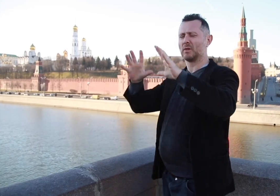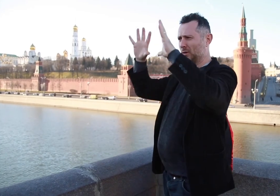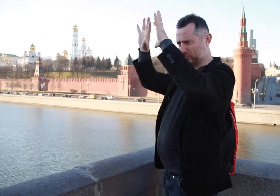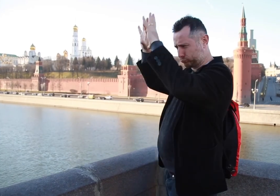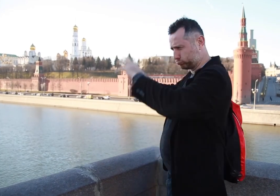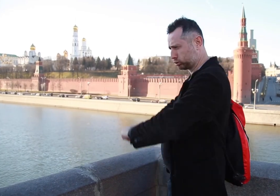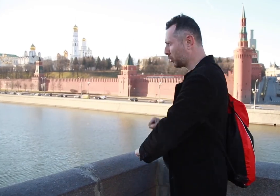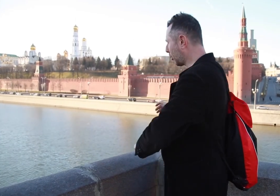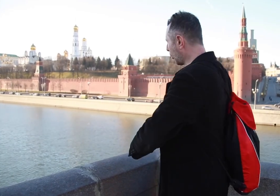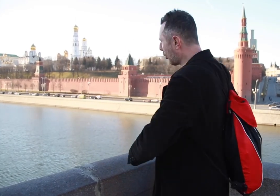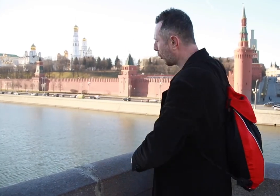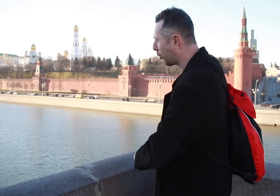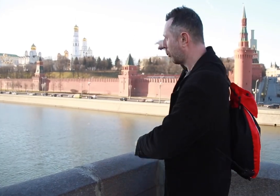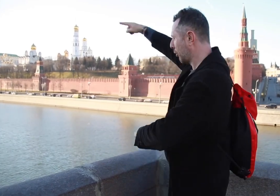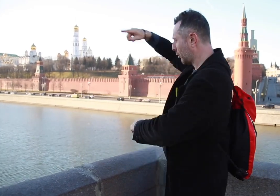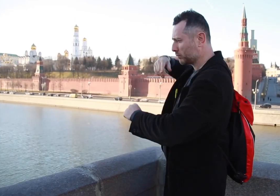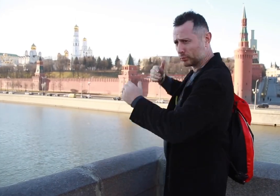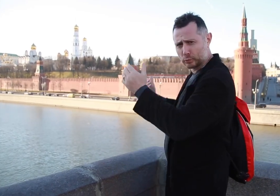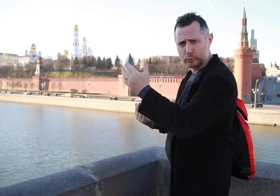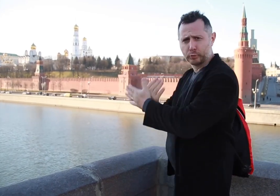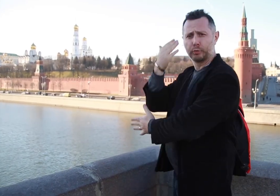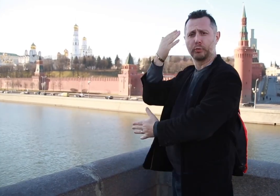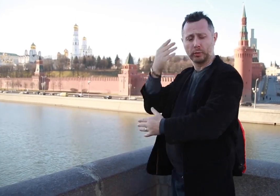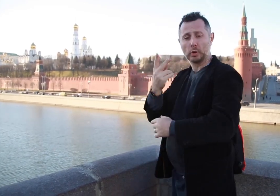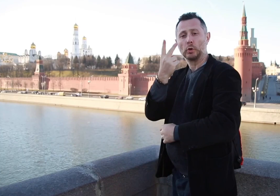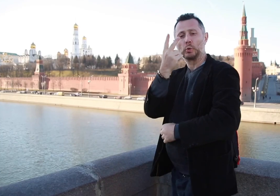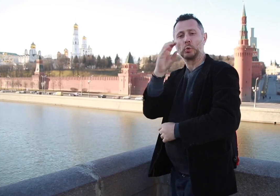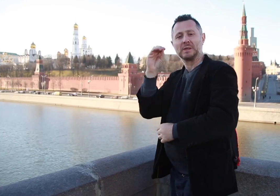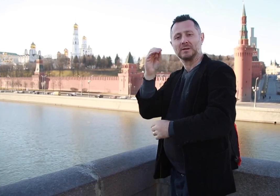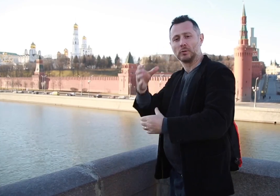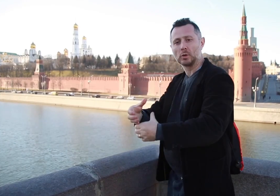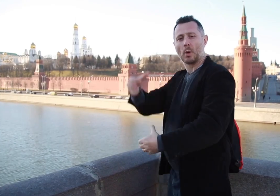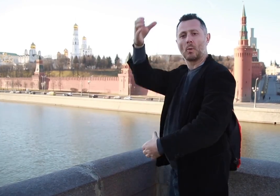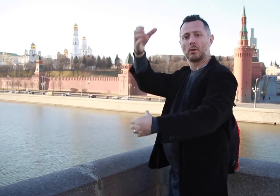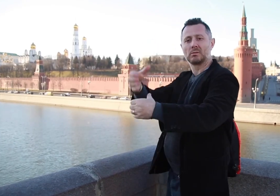be built from brick. The new Kremlin was